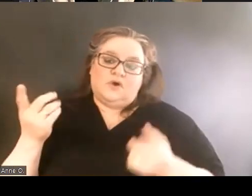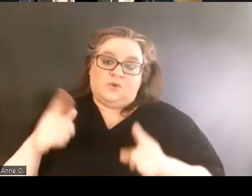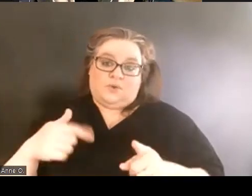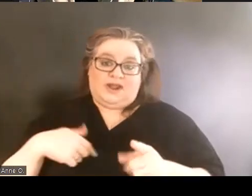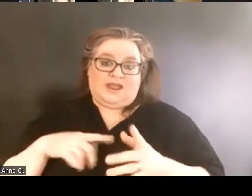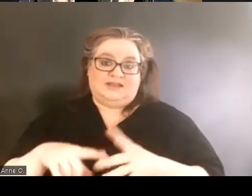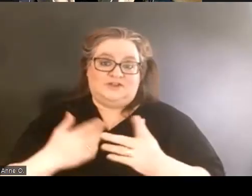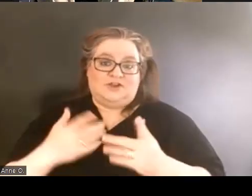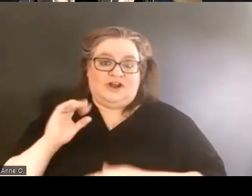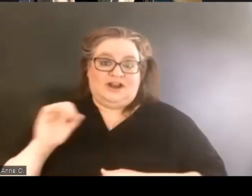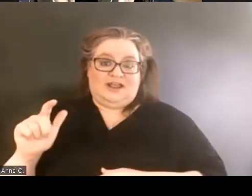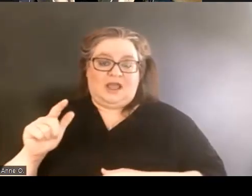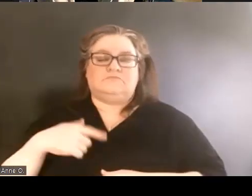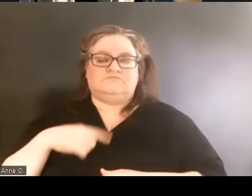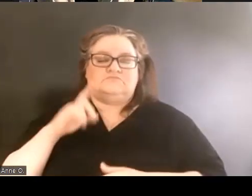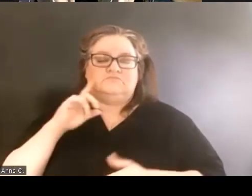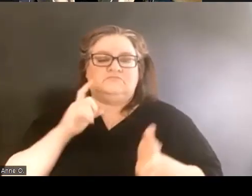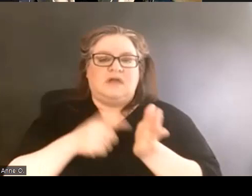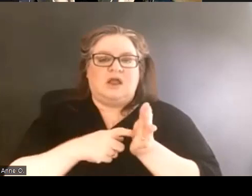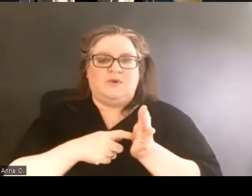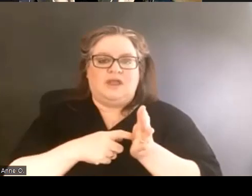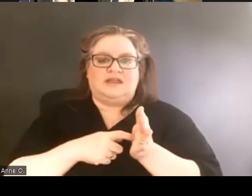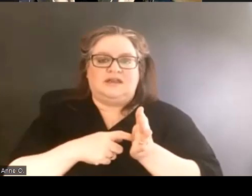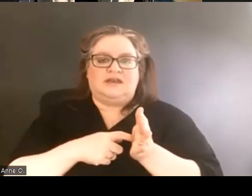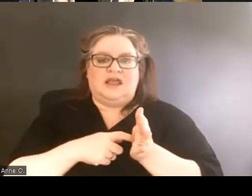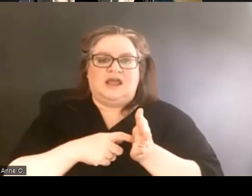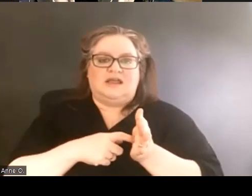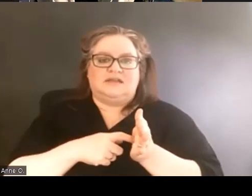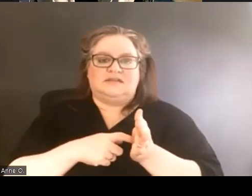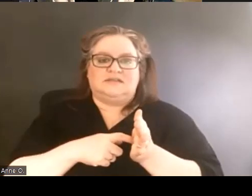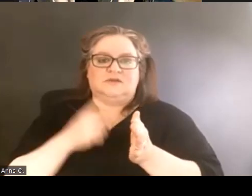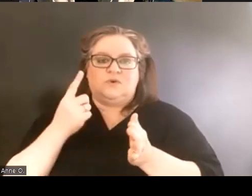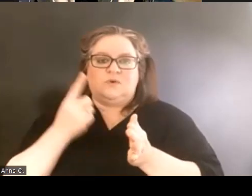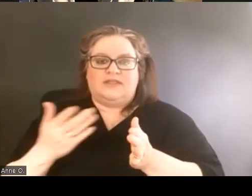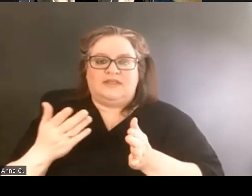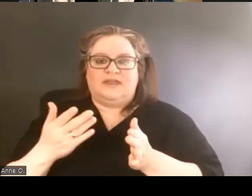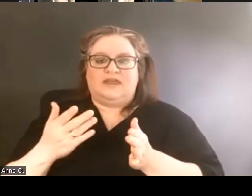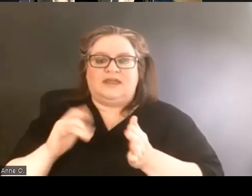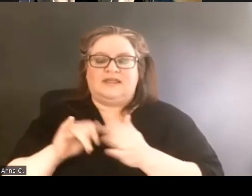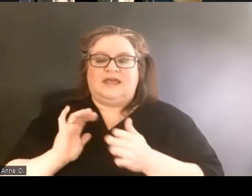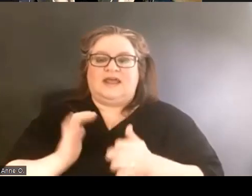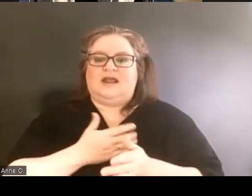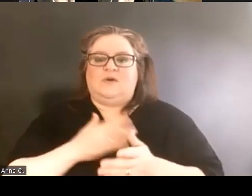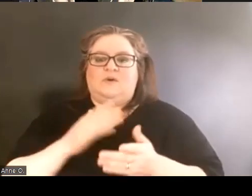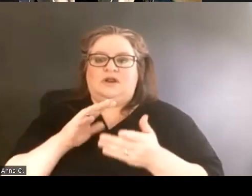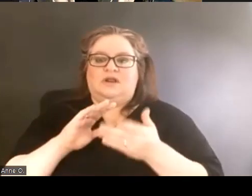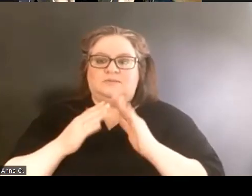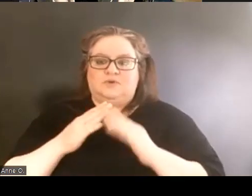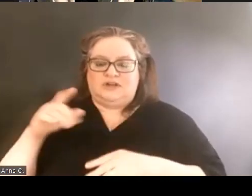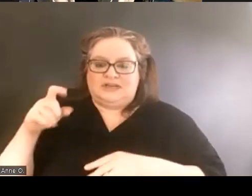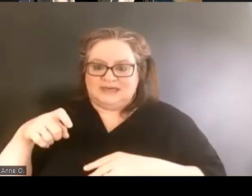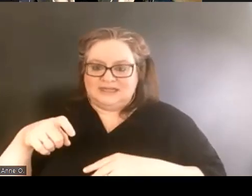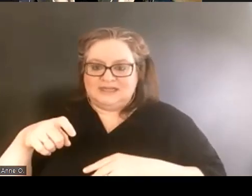I recognized that one of the things that our community needed in order to feel